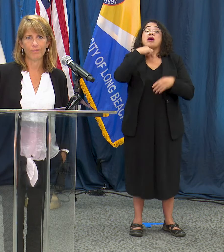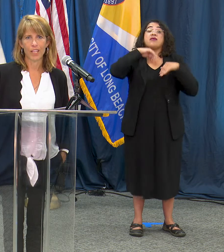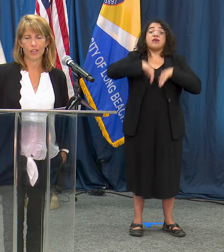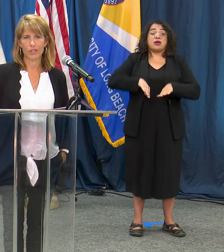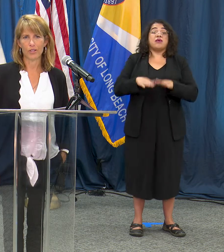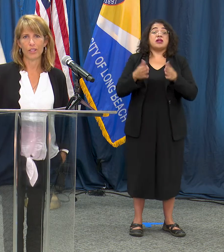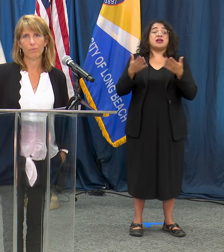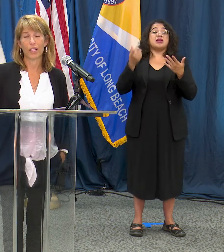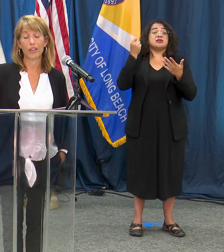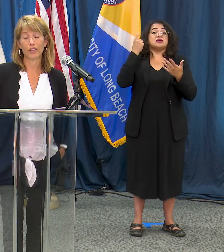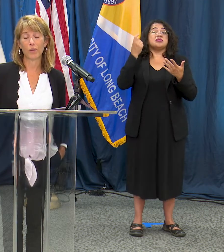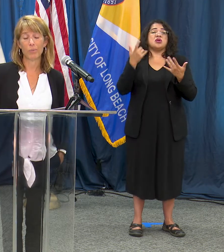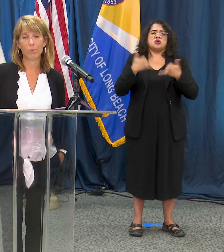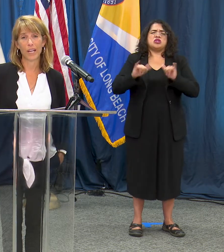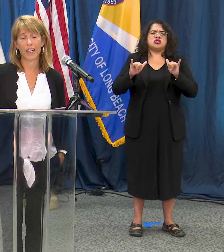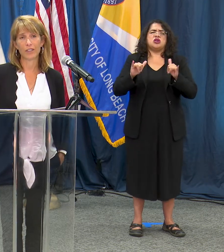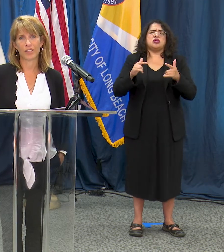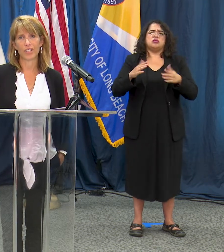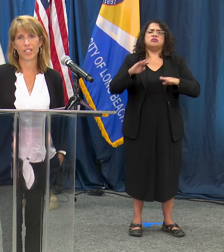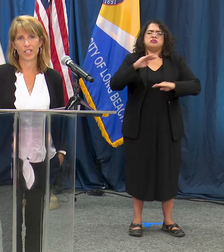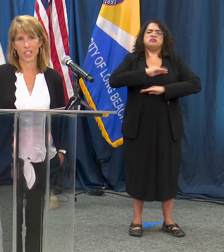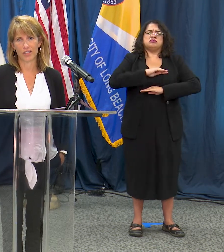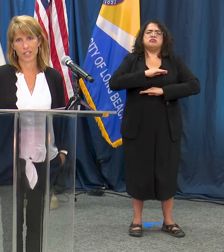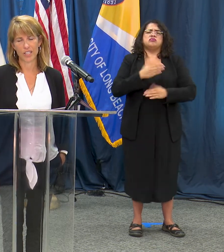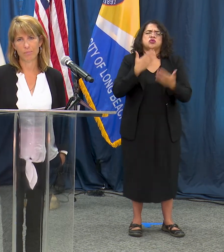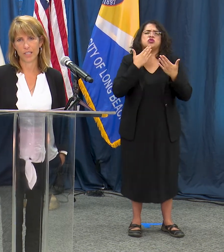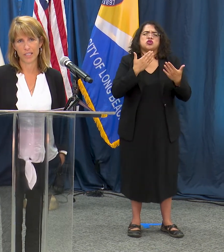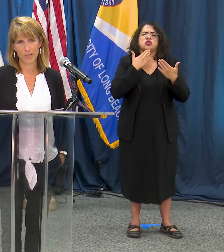because so many people are out, there's such an interest, businesses